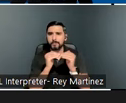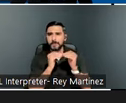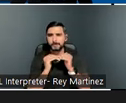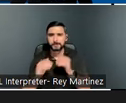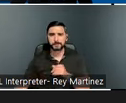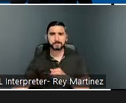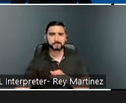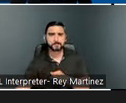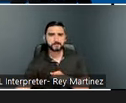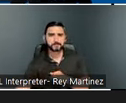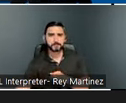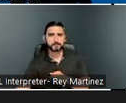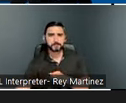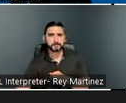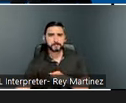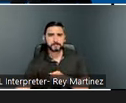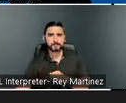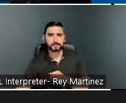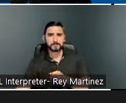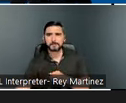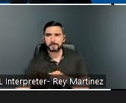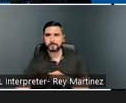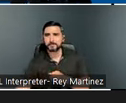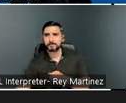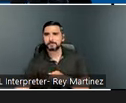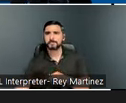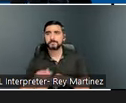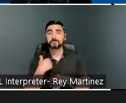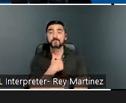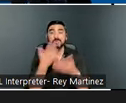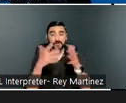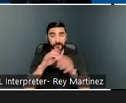After we see the results from our poll, we’ll hear from Mr. Jeff Larcomb,